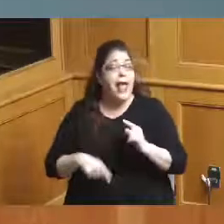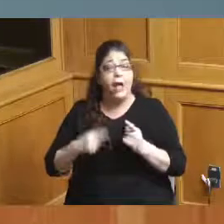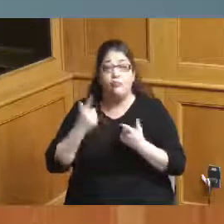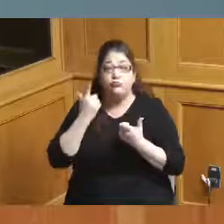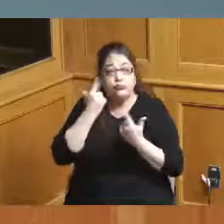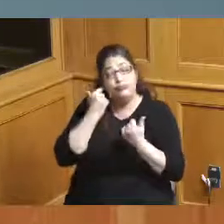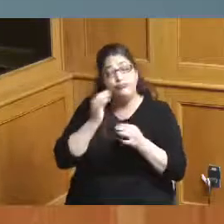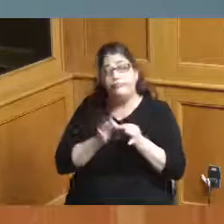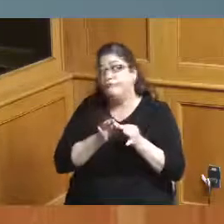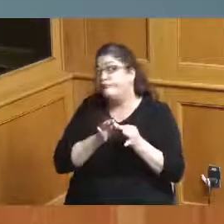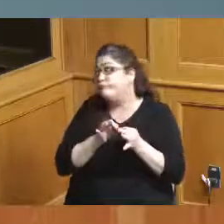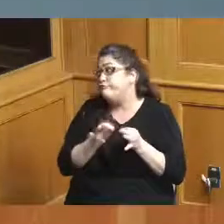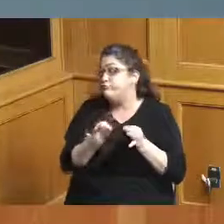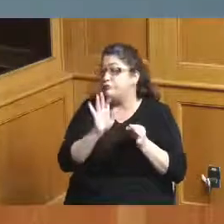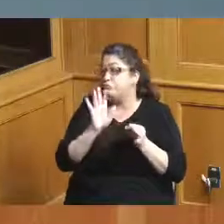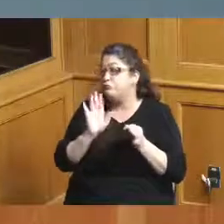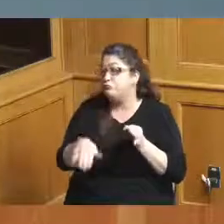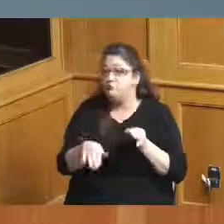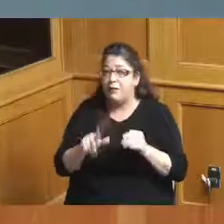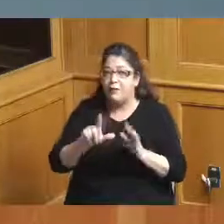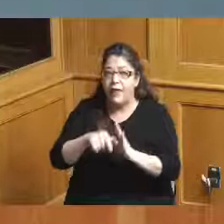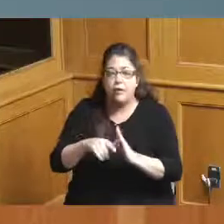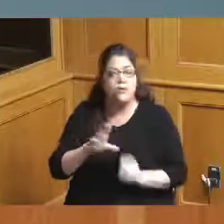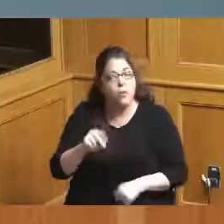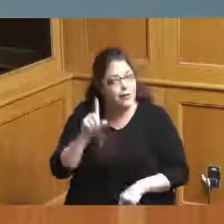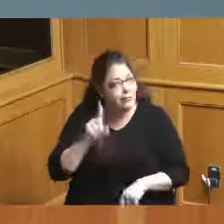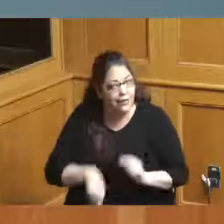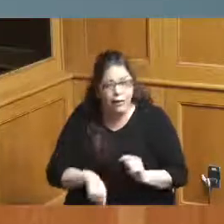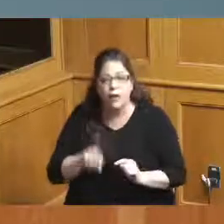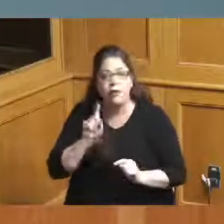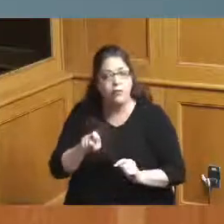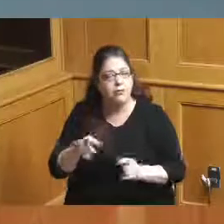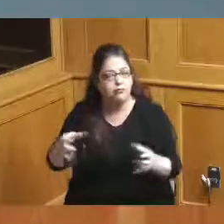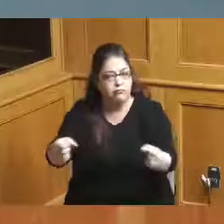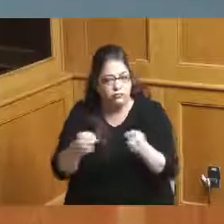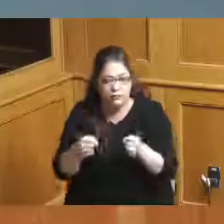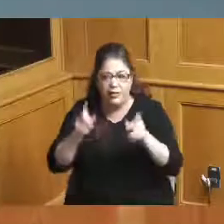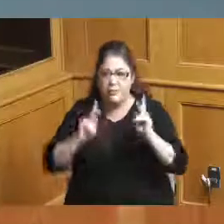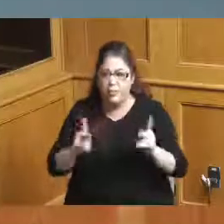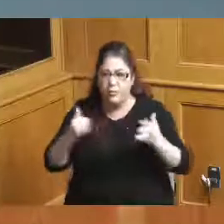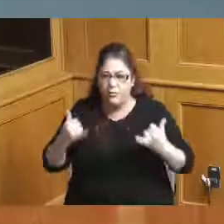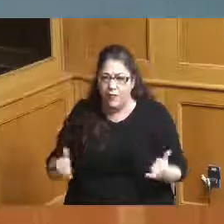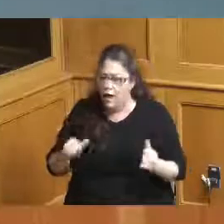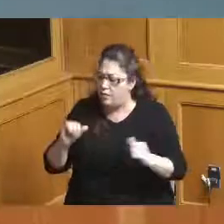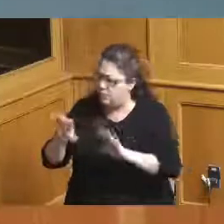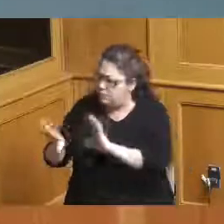we have to start pulling people together and we have to decide on who's going to do it